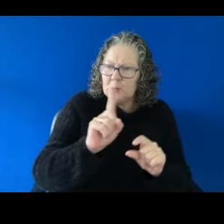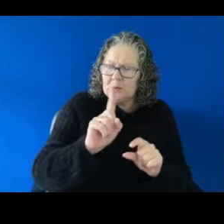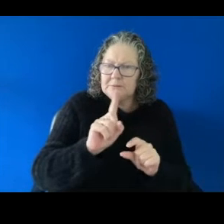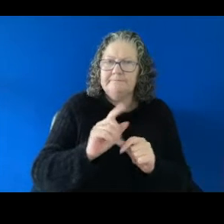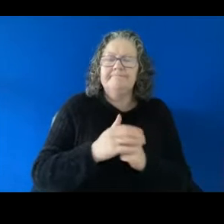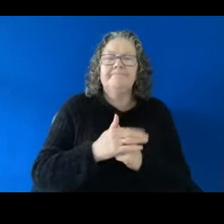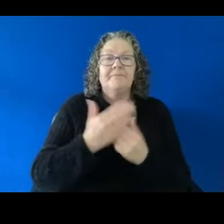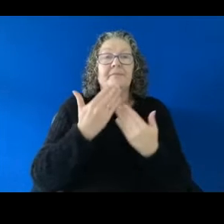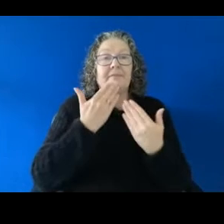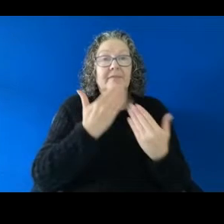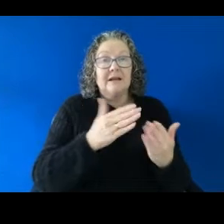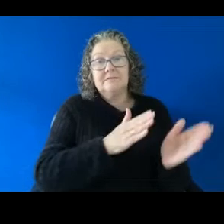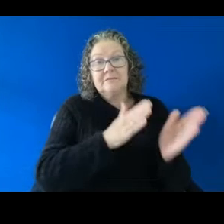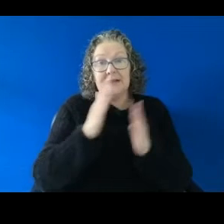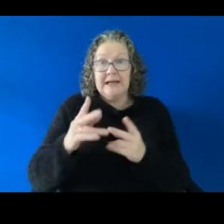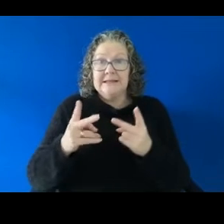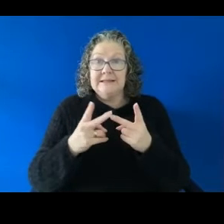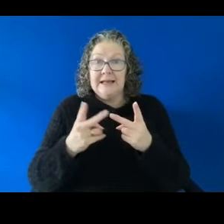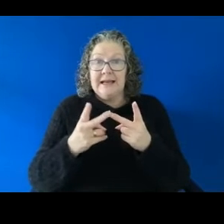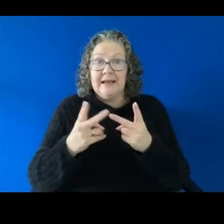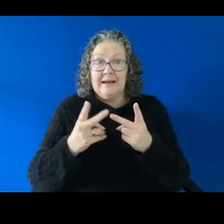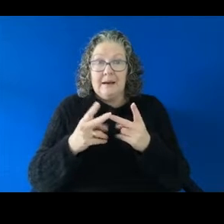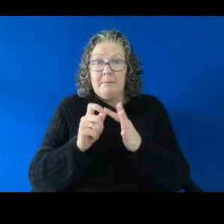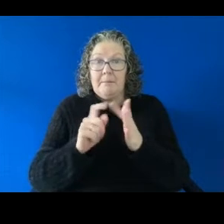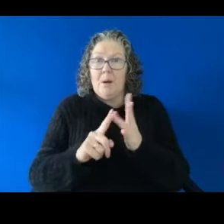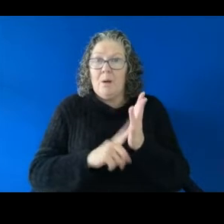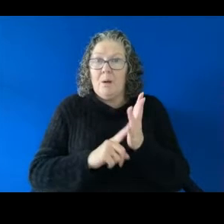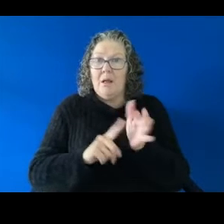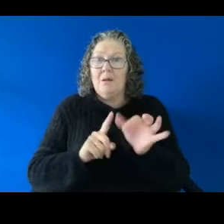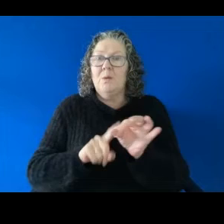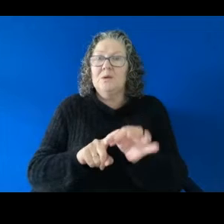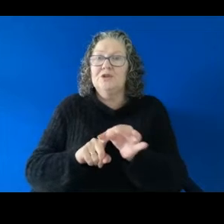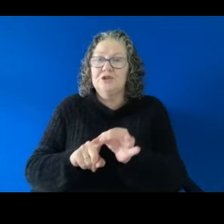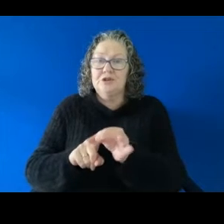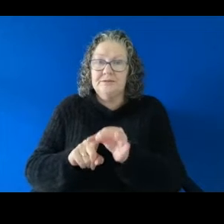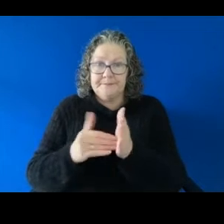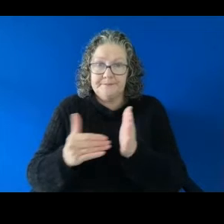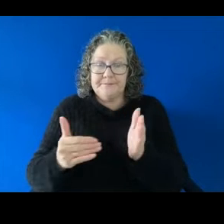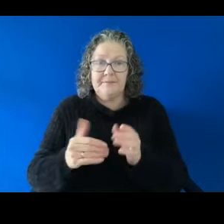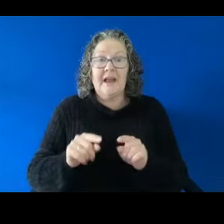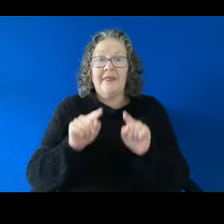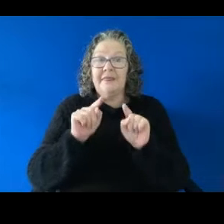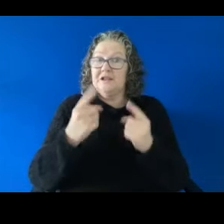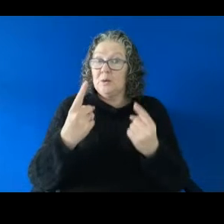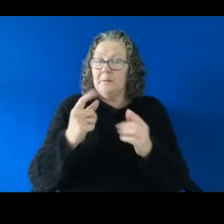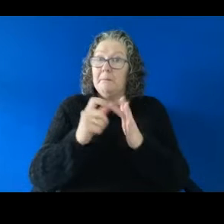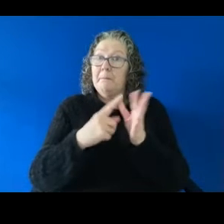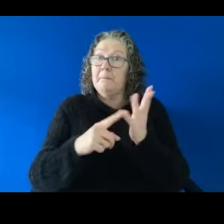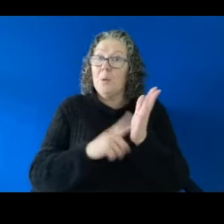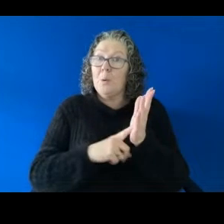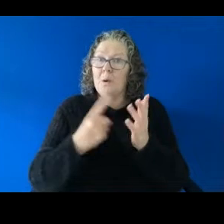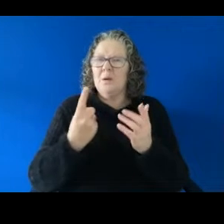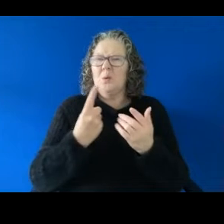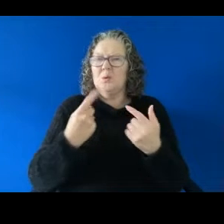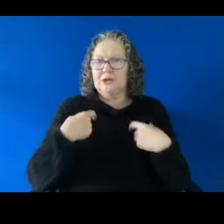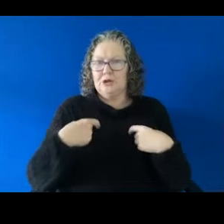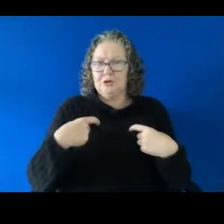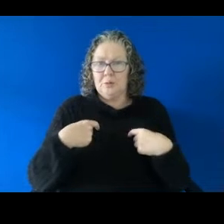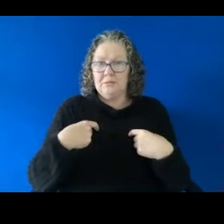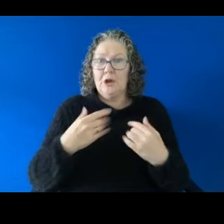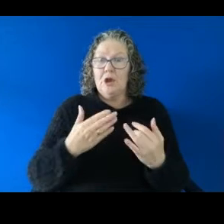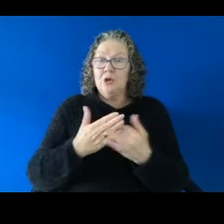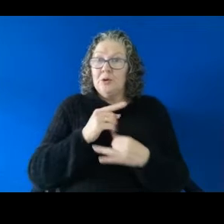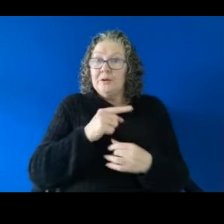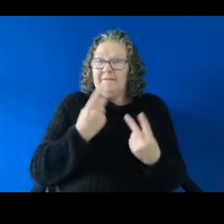poll here. So this one is Paul is a social worker. During a house visit to a client the client's paid